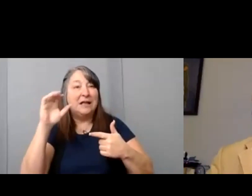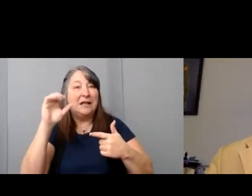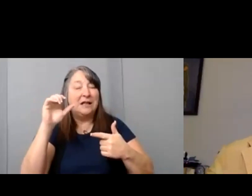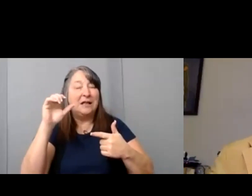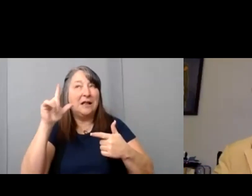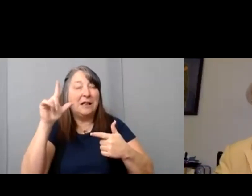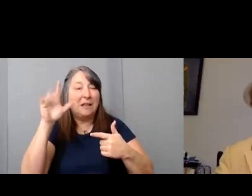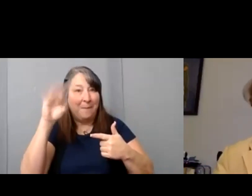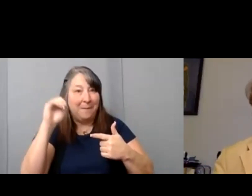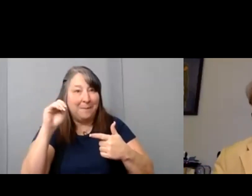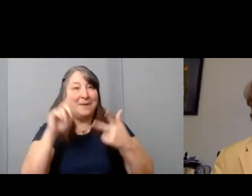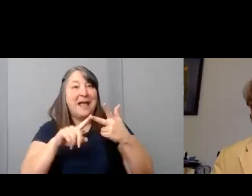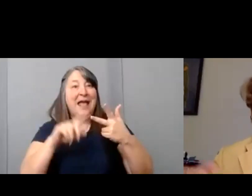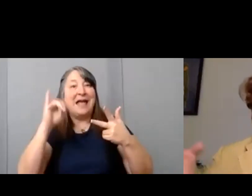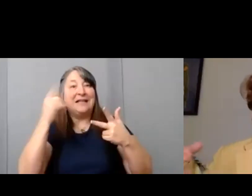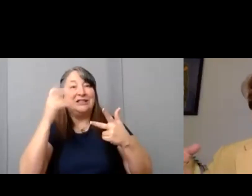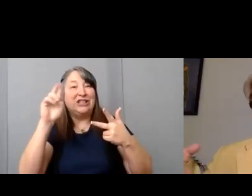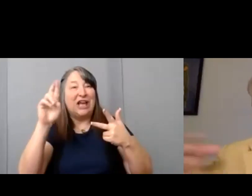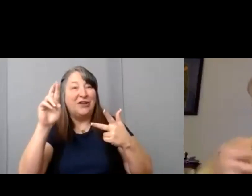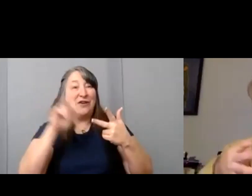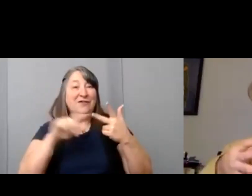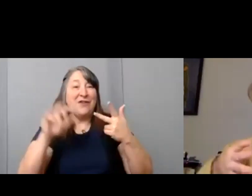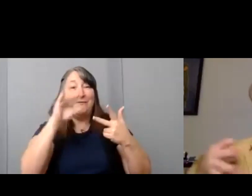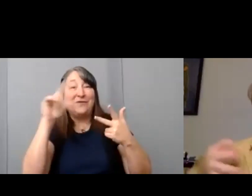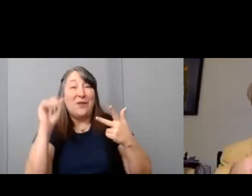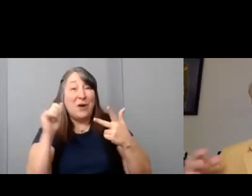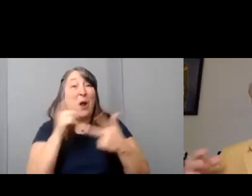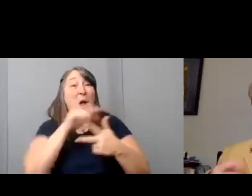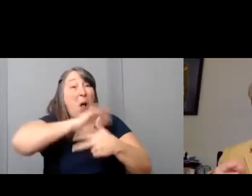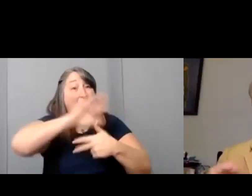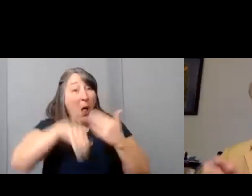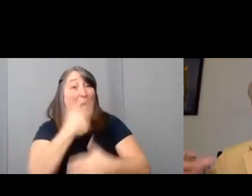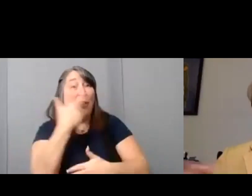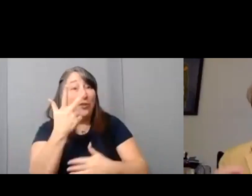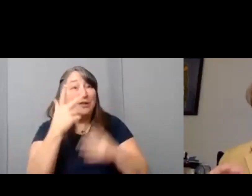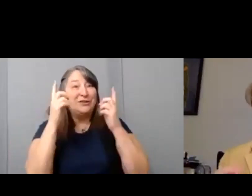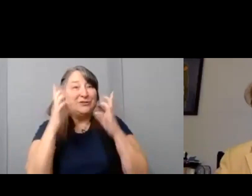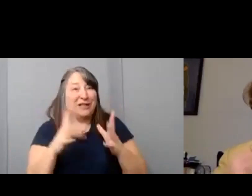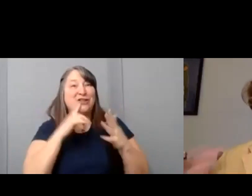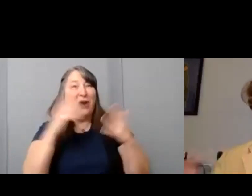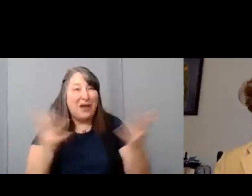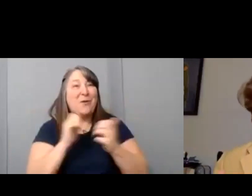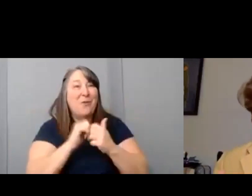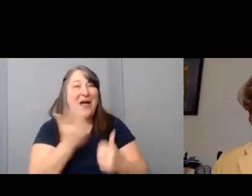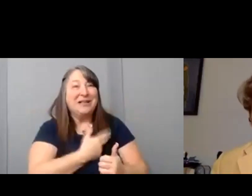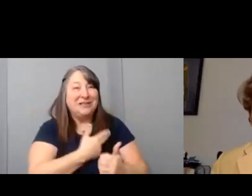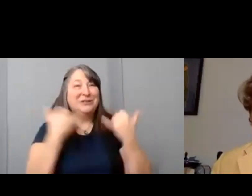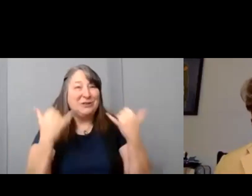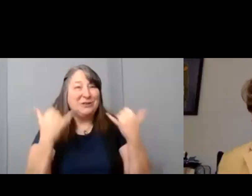Jennifer Masumba from Florida who are able to be with us here today virtually and normally that can't happen.